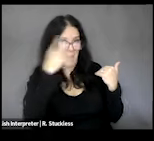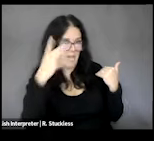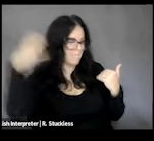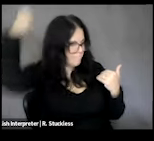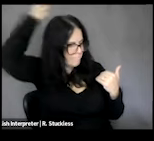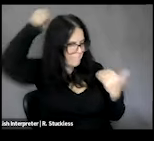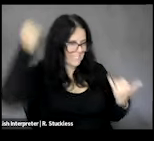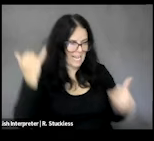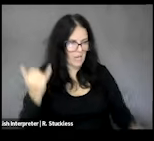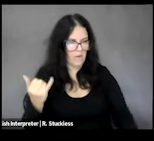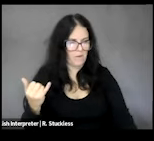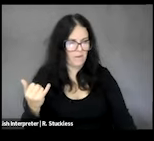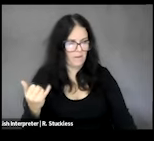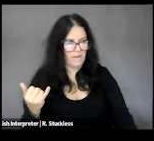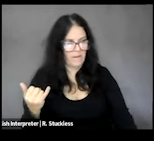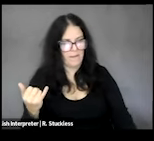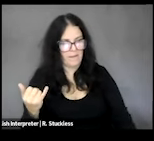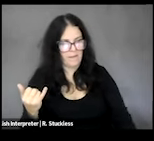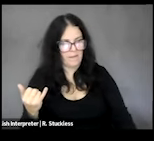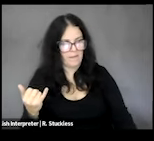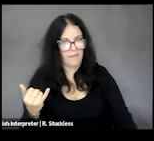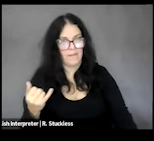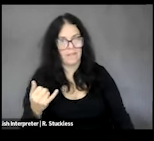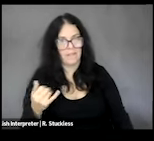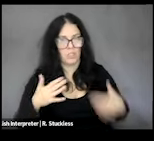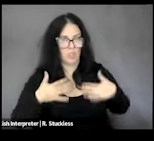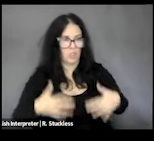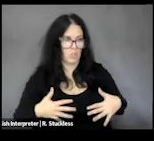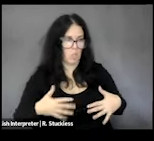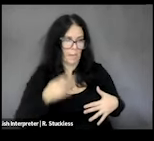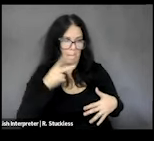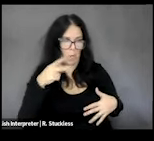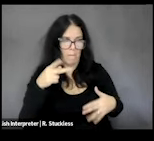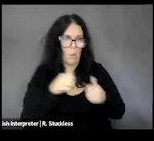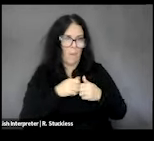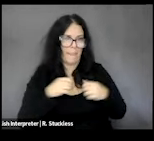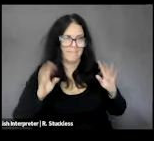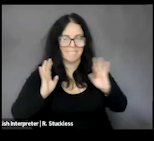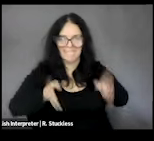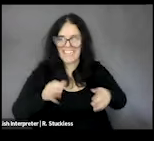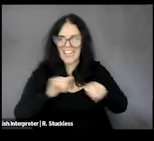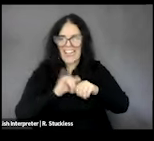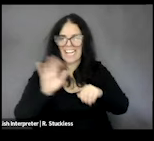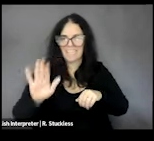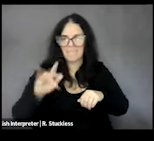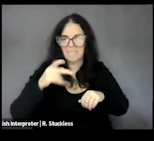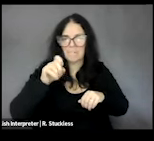purple shirt with a Peter Pan collar and gold hoop earrings. So as you mentioned, I'm